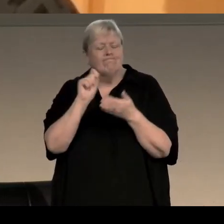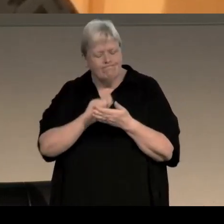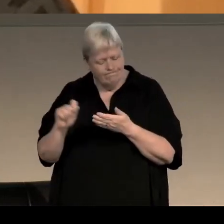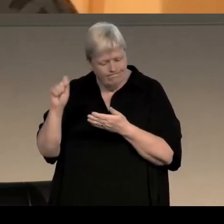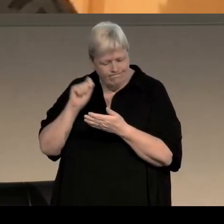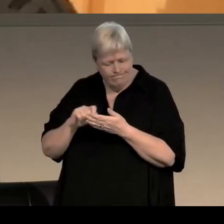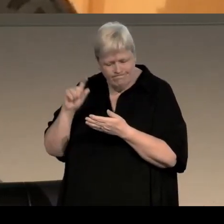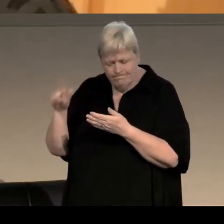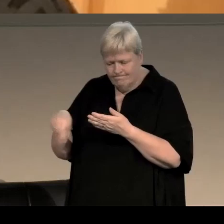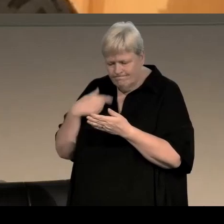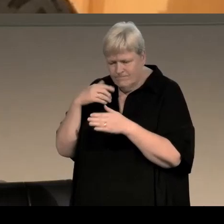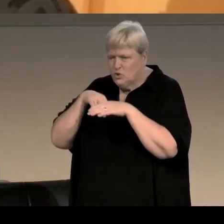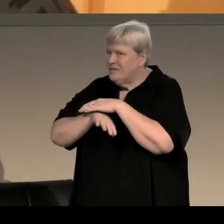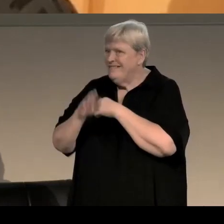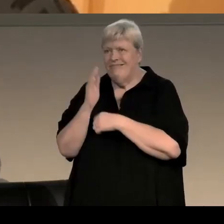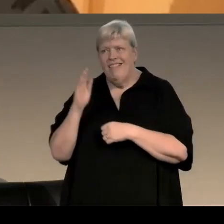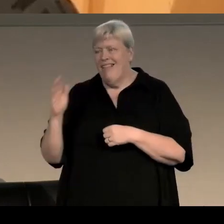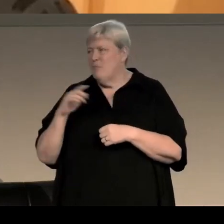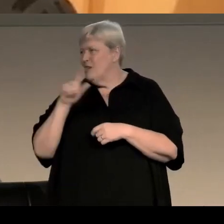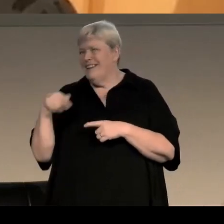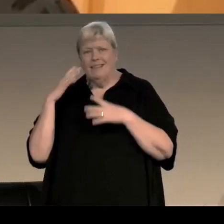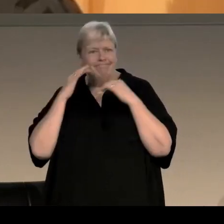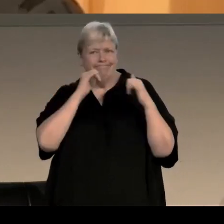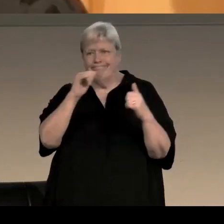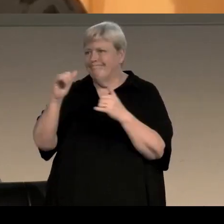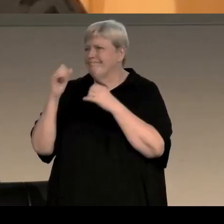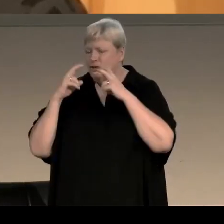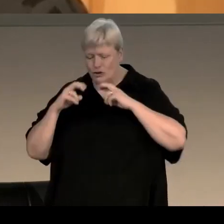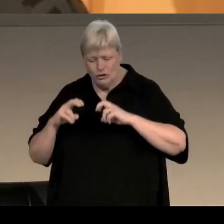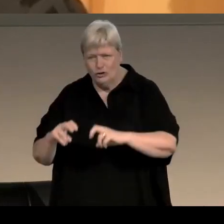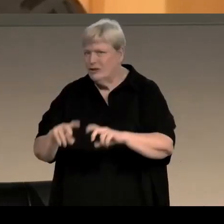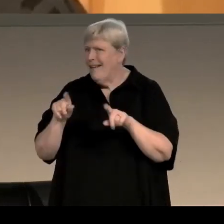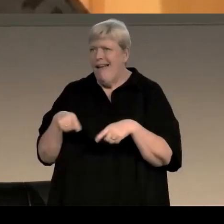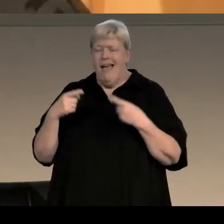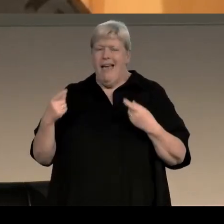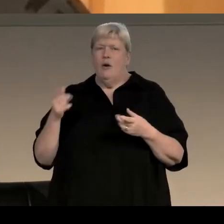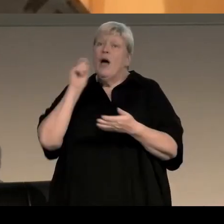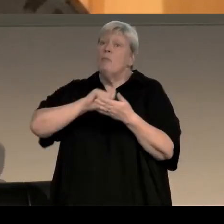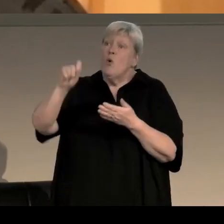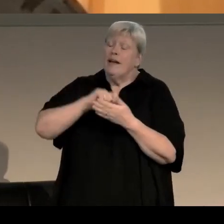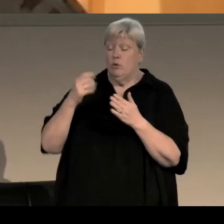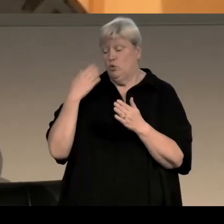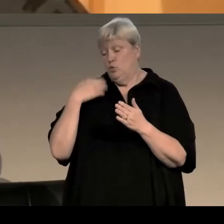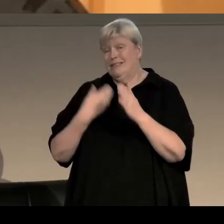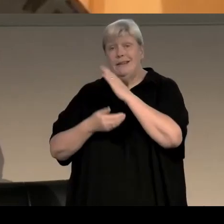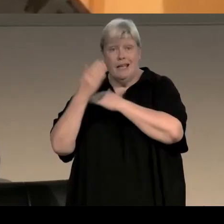I couldn't get into the libraries to check references for - when I'm writing about recent history as I've done in several